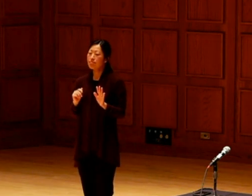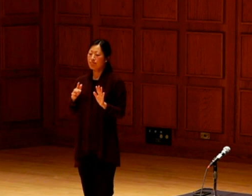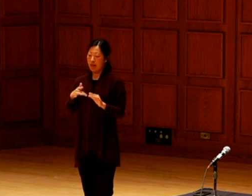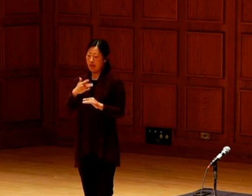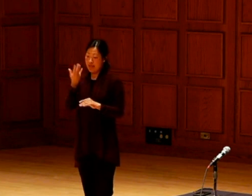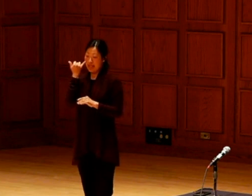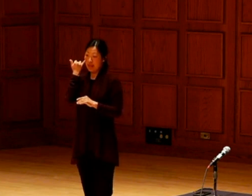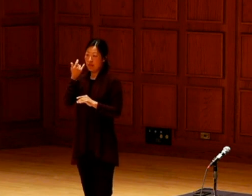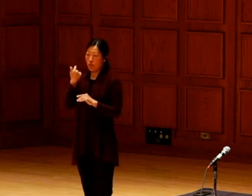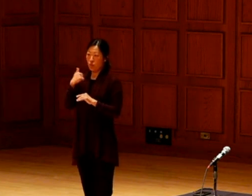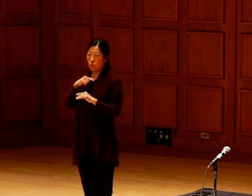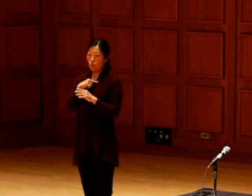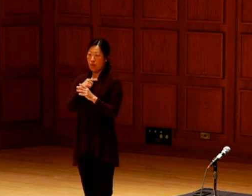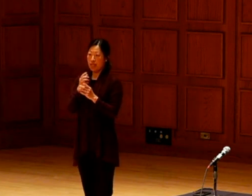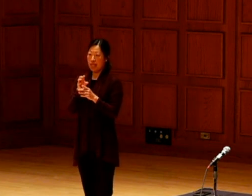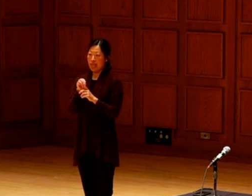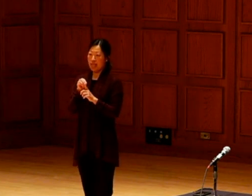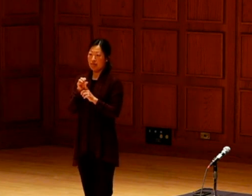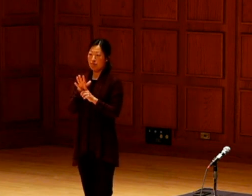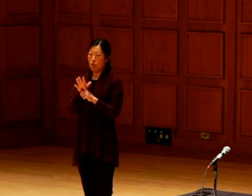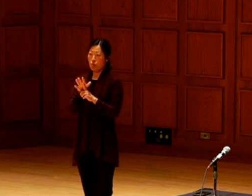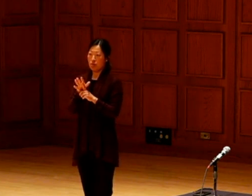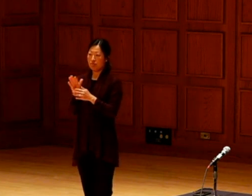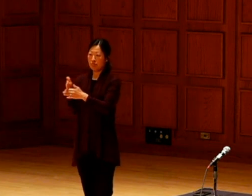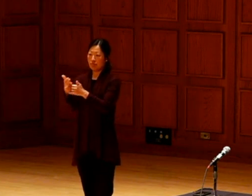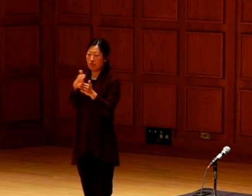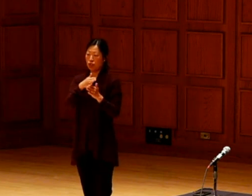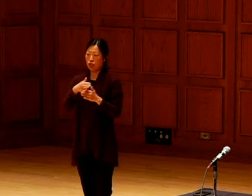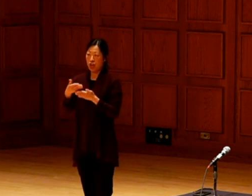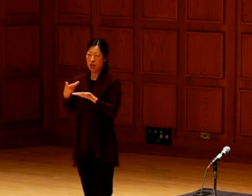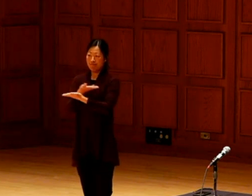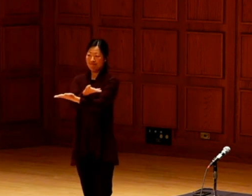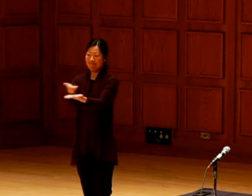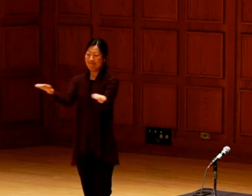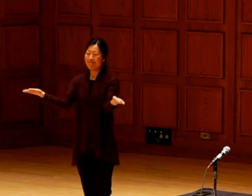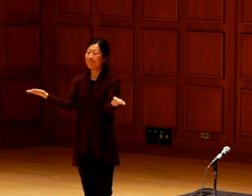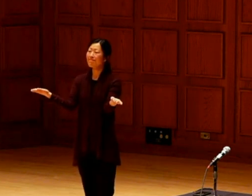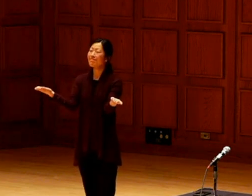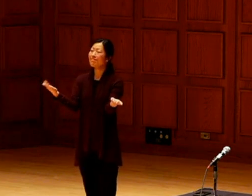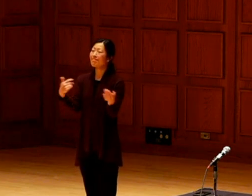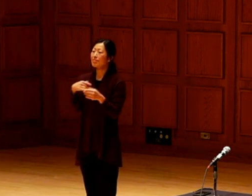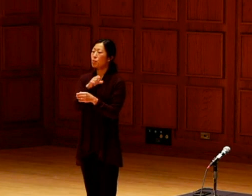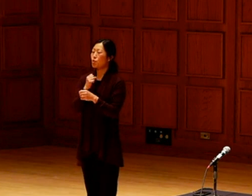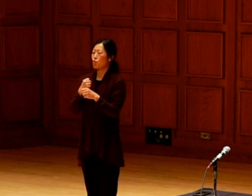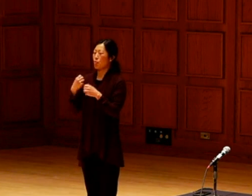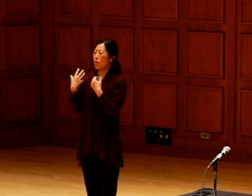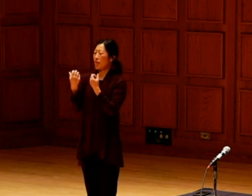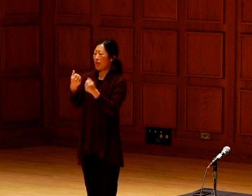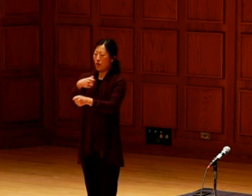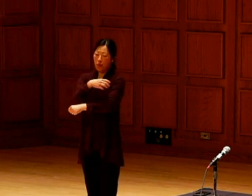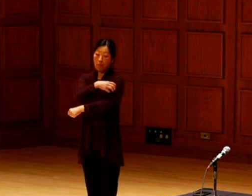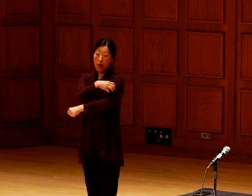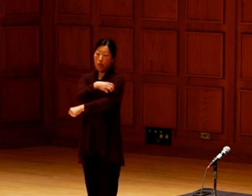I feel like when we expose some of the super hero power, we make